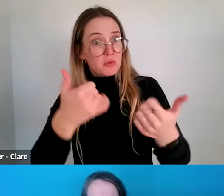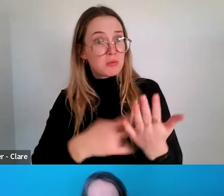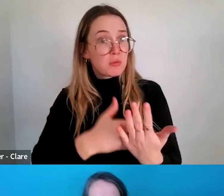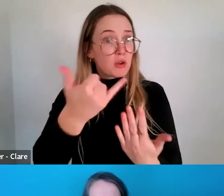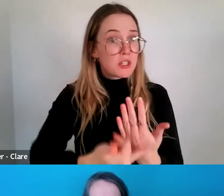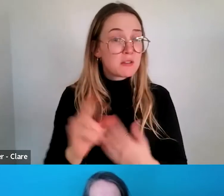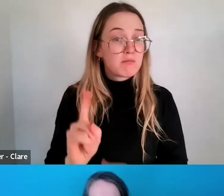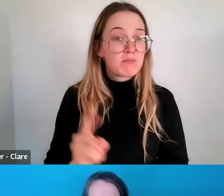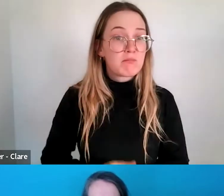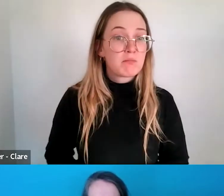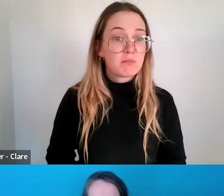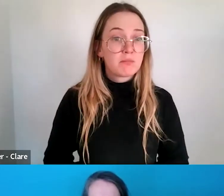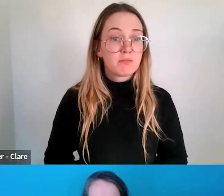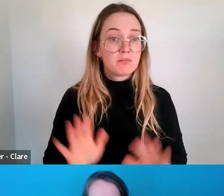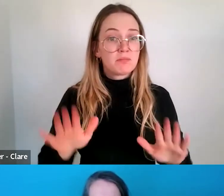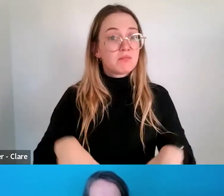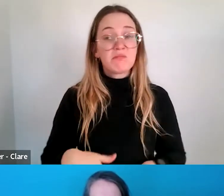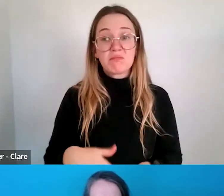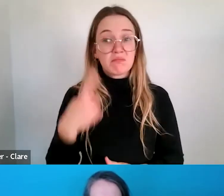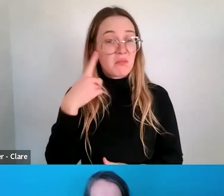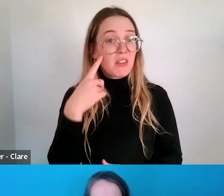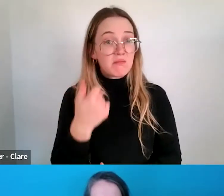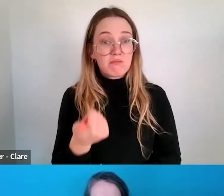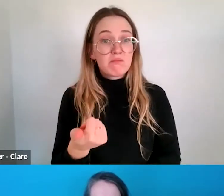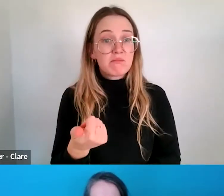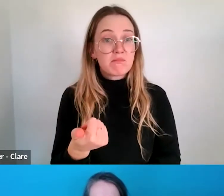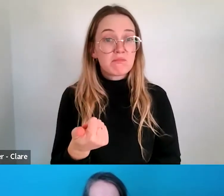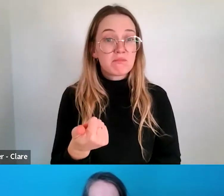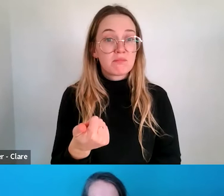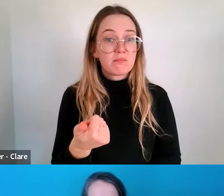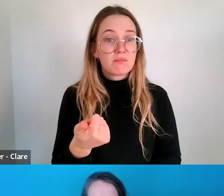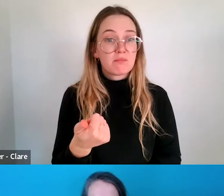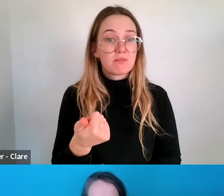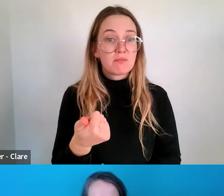This is an opportunity to set up, you